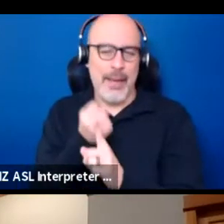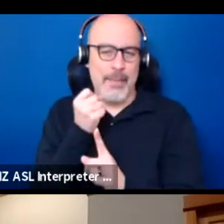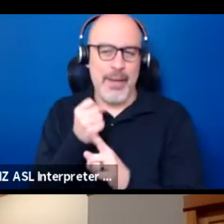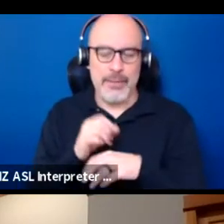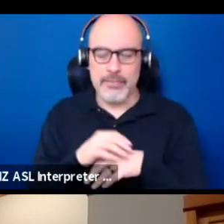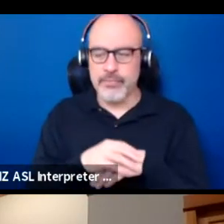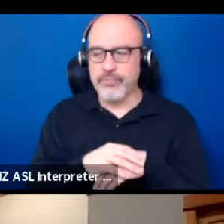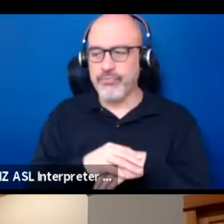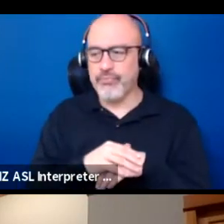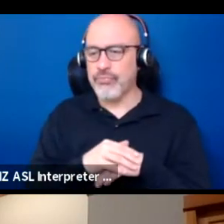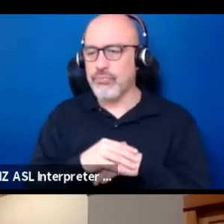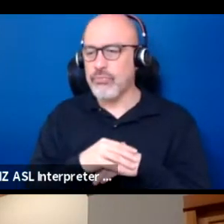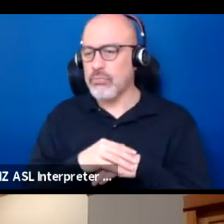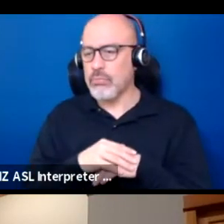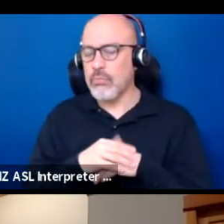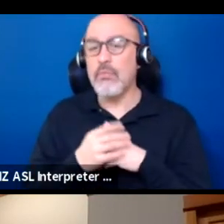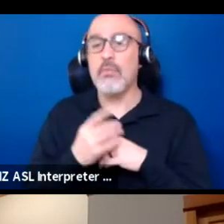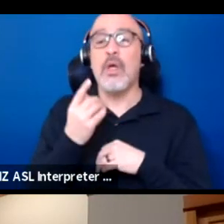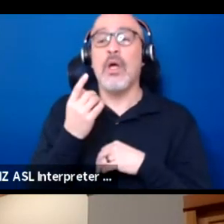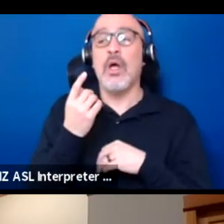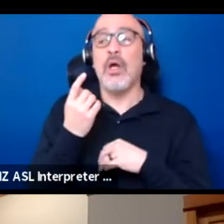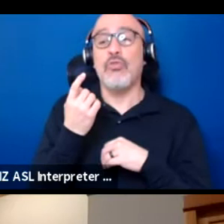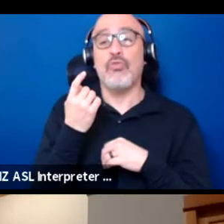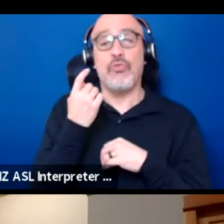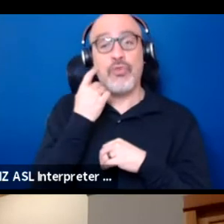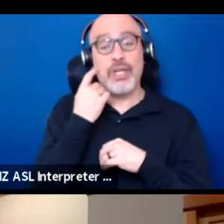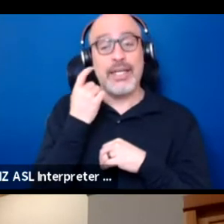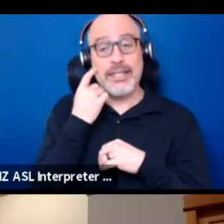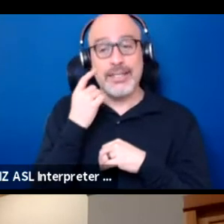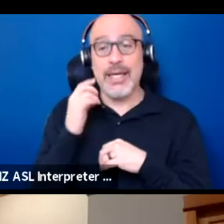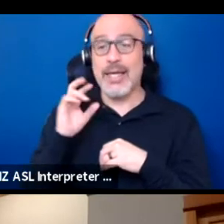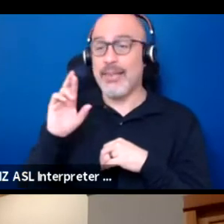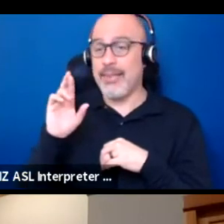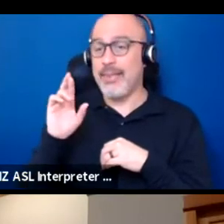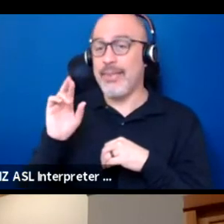One recent thing that Roger and I just got to participate